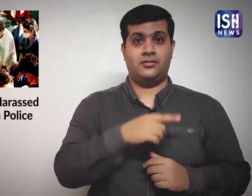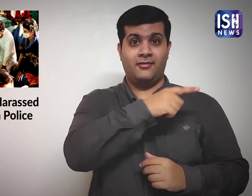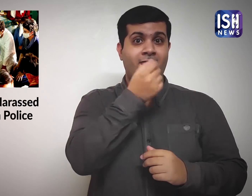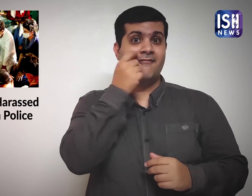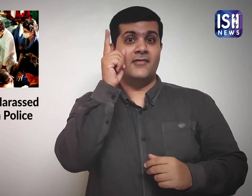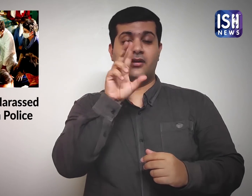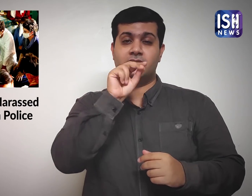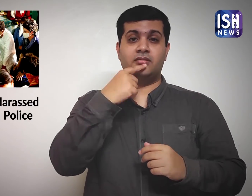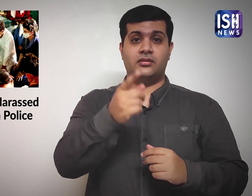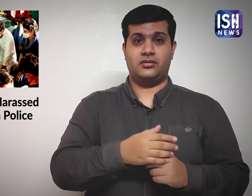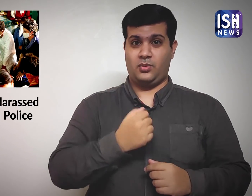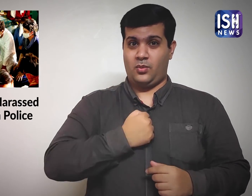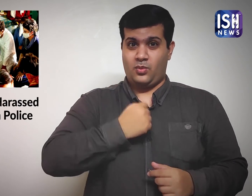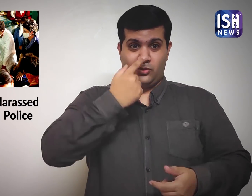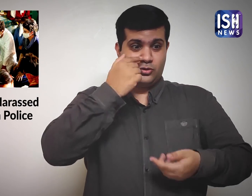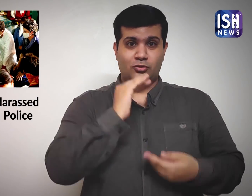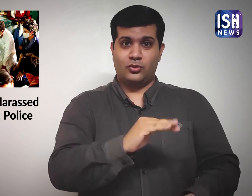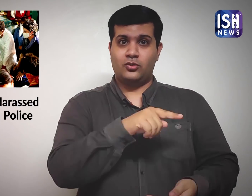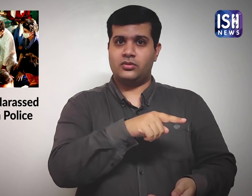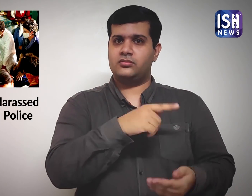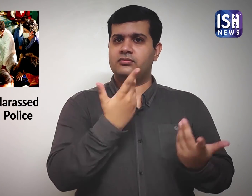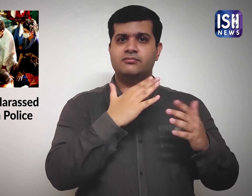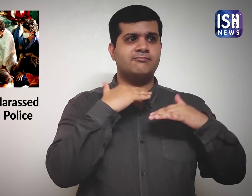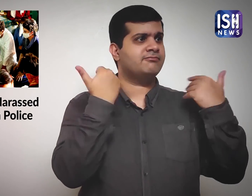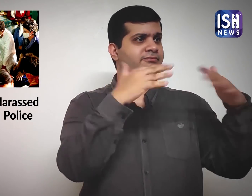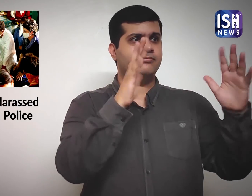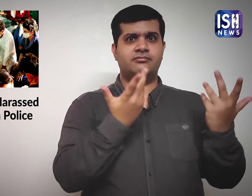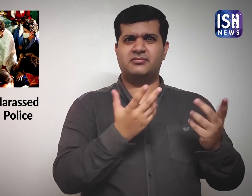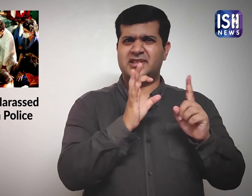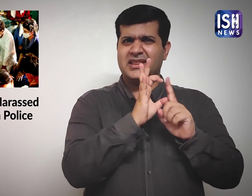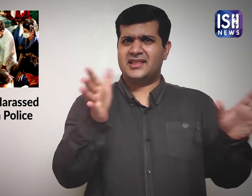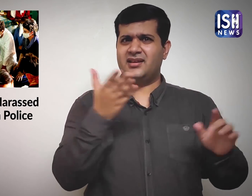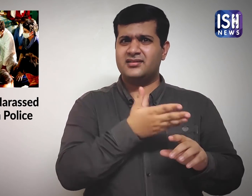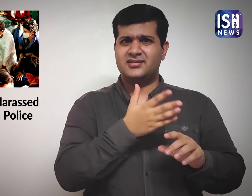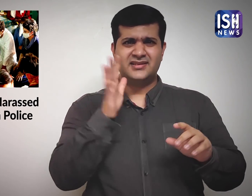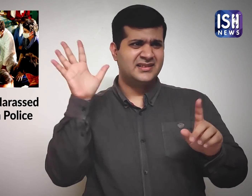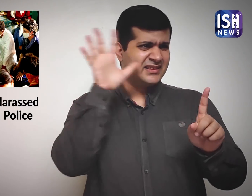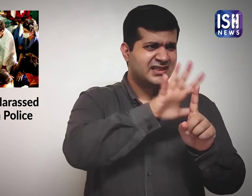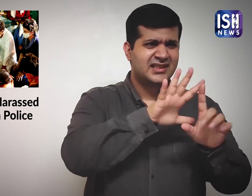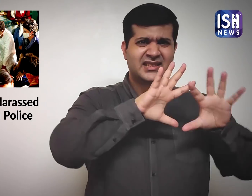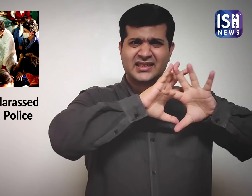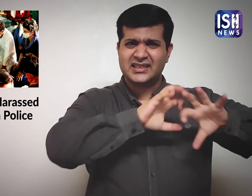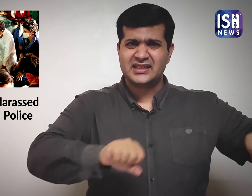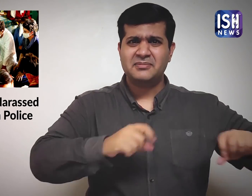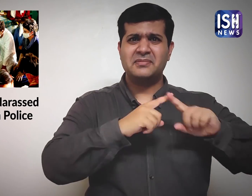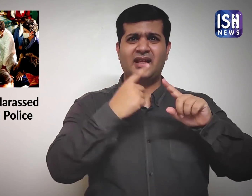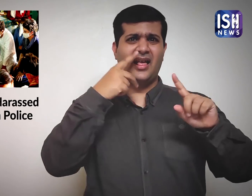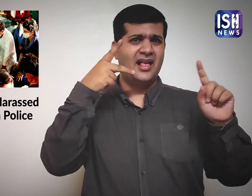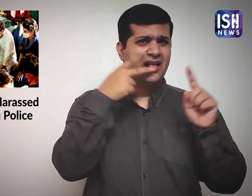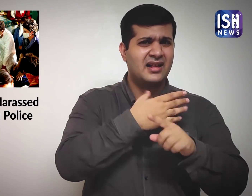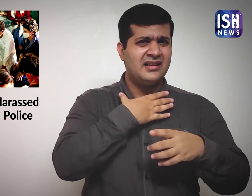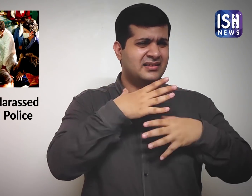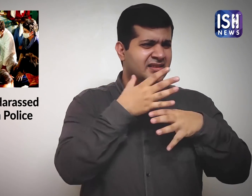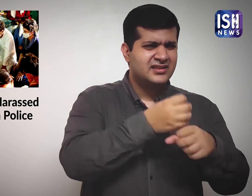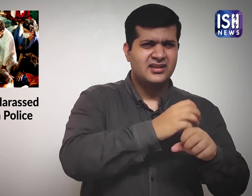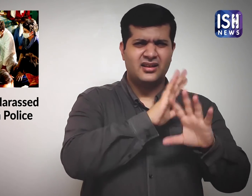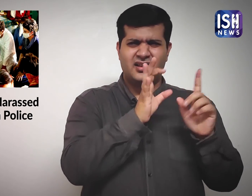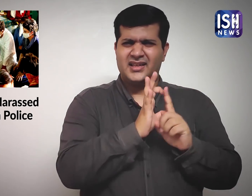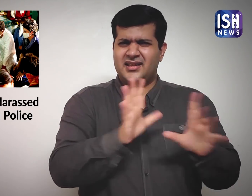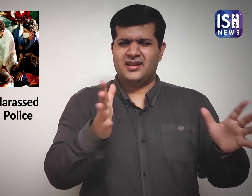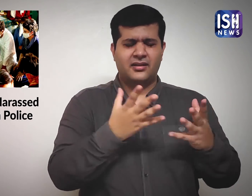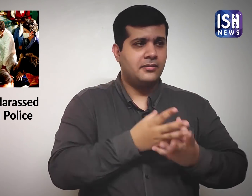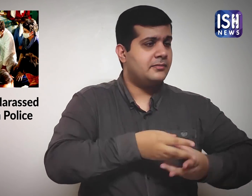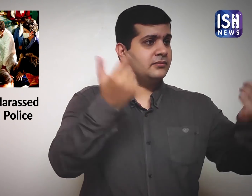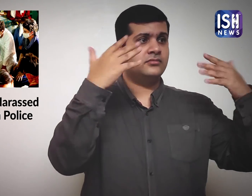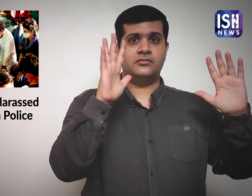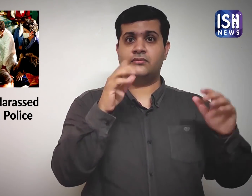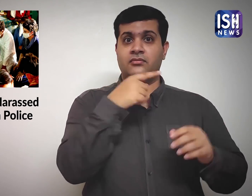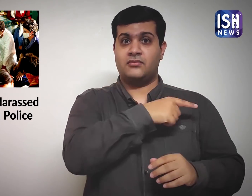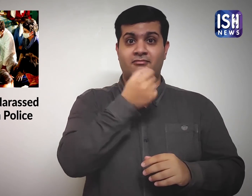My daughter has died after being brutally gang-rape.